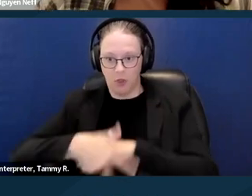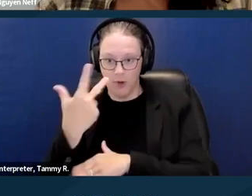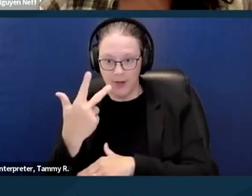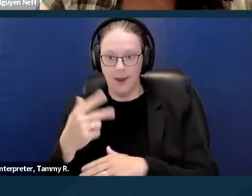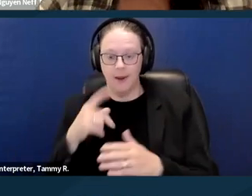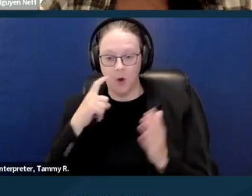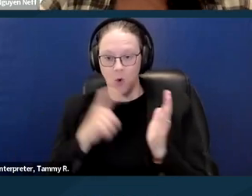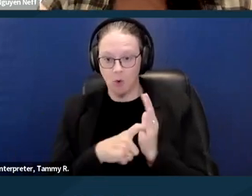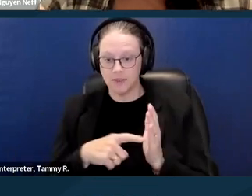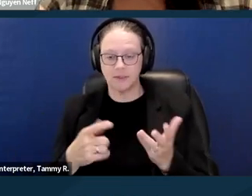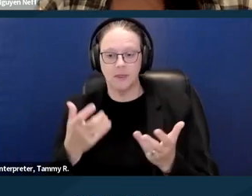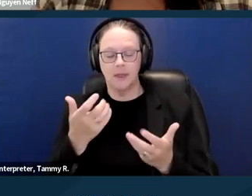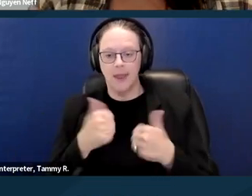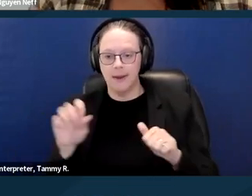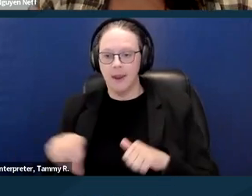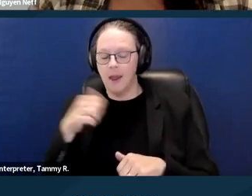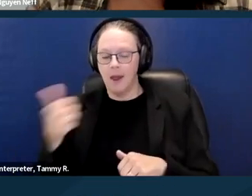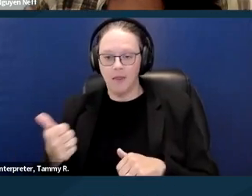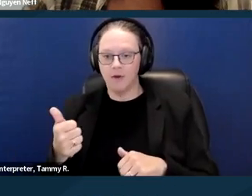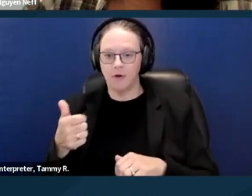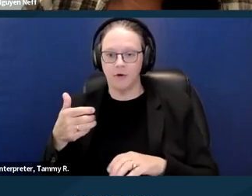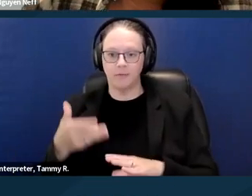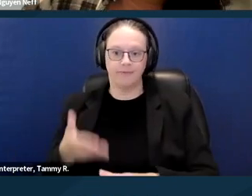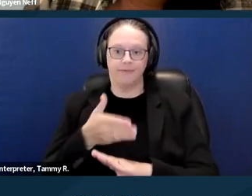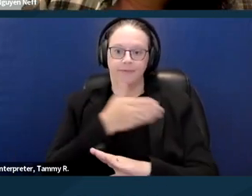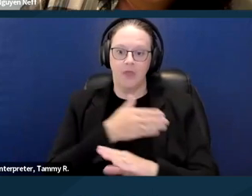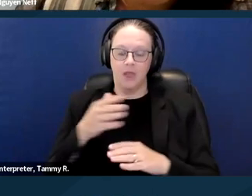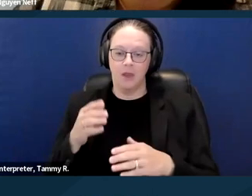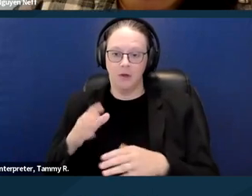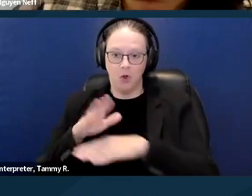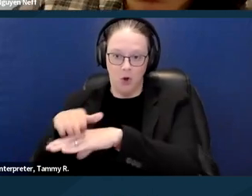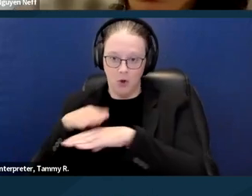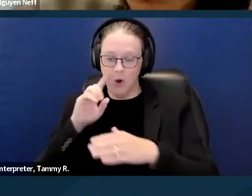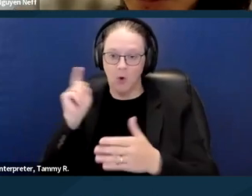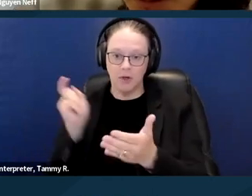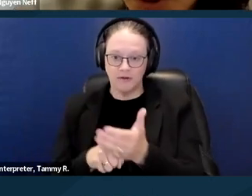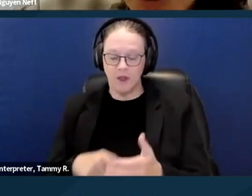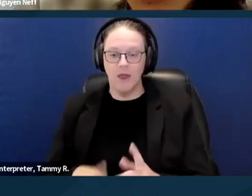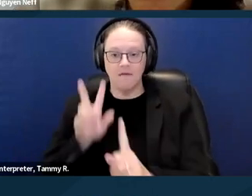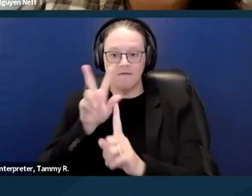any other predicate notice, filing for a temporary restraining order, or preliminary injunction.